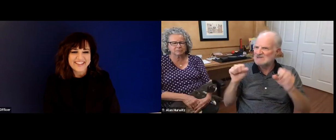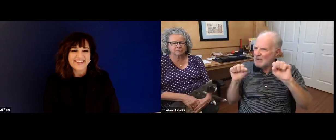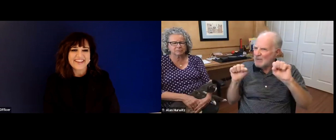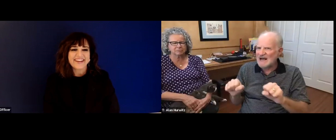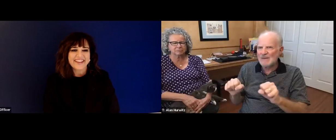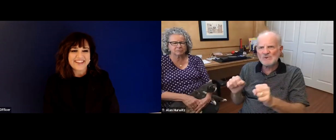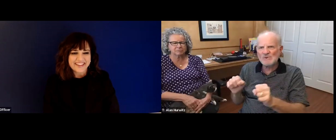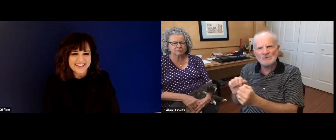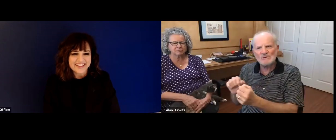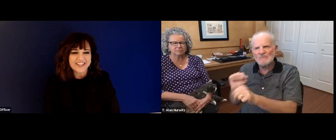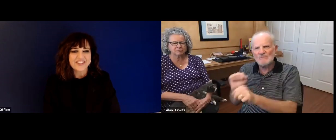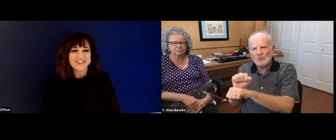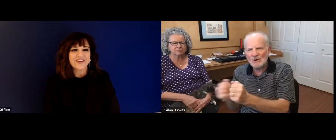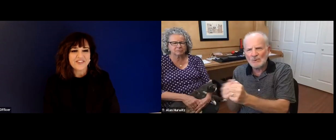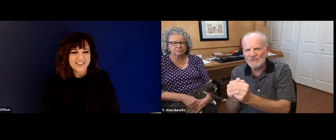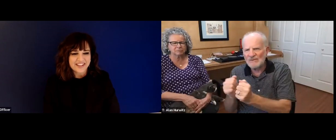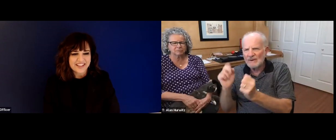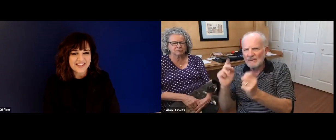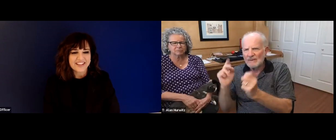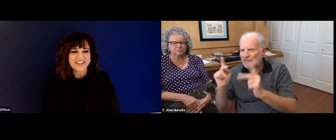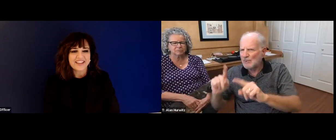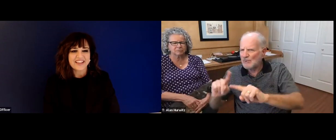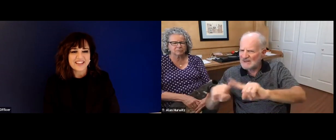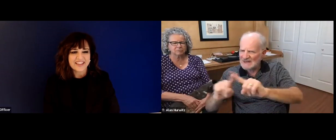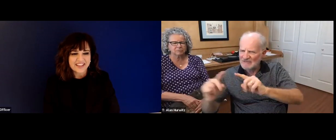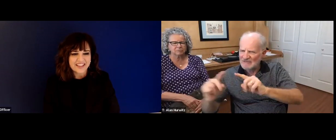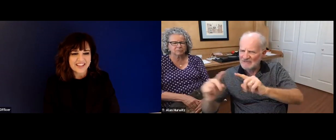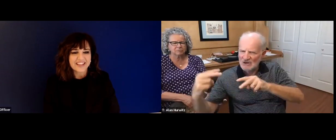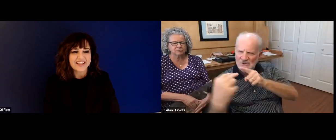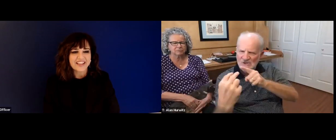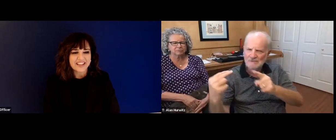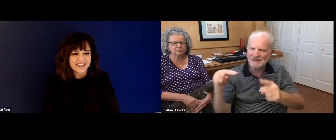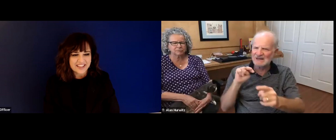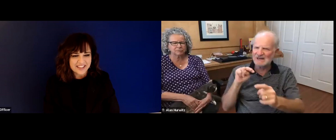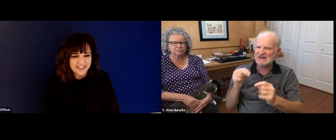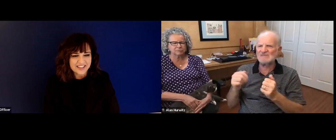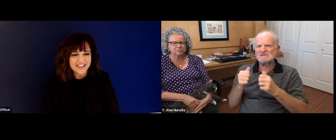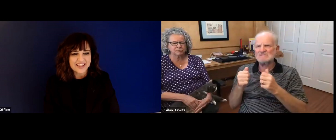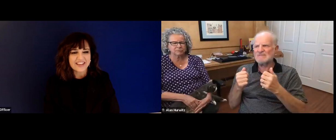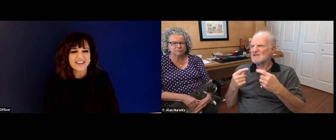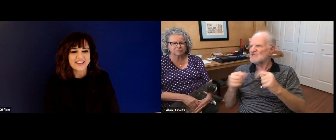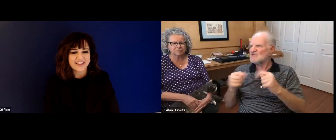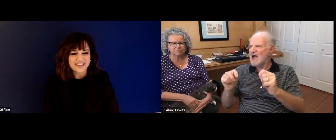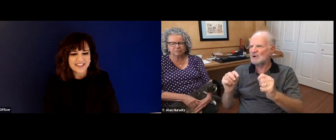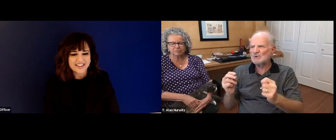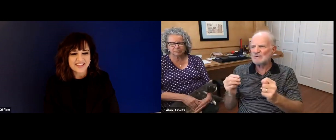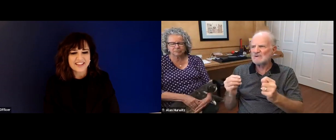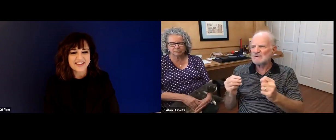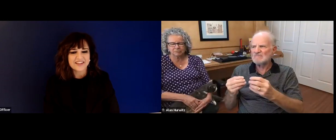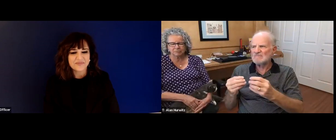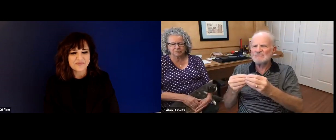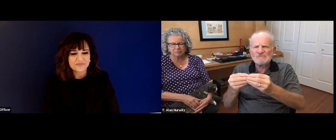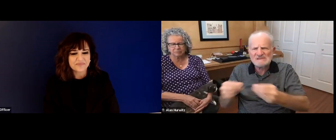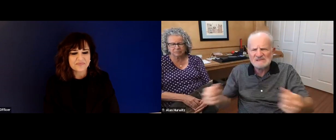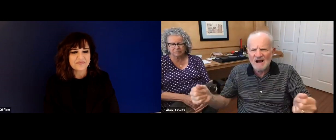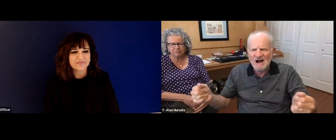a valuable experience for me in that I took those skills and, and applied them to and t ID and later Gallaudet University, the